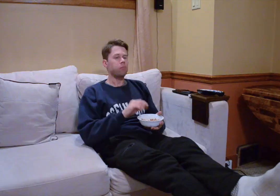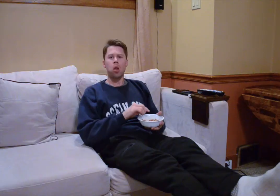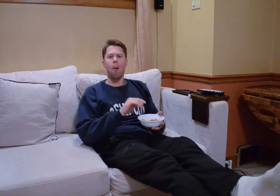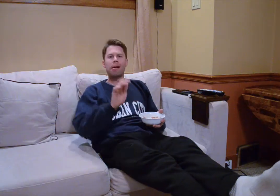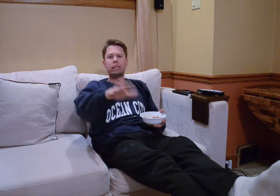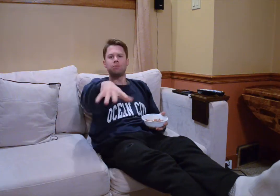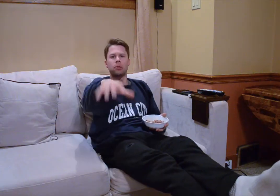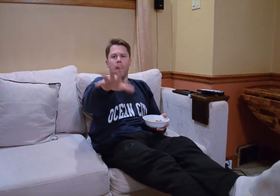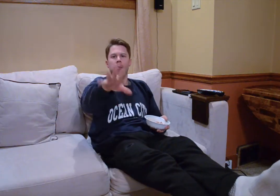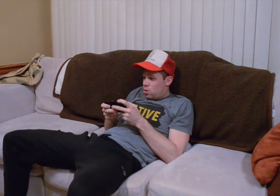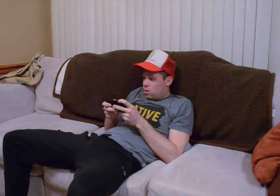HEY